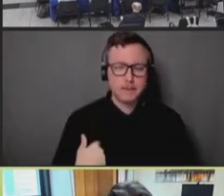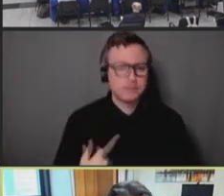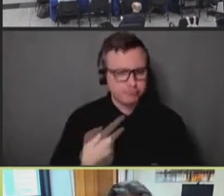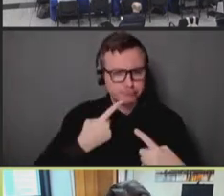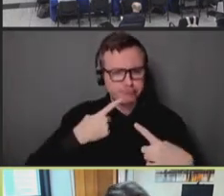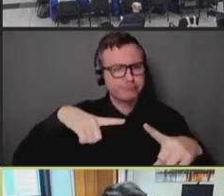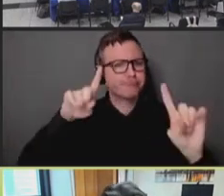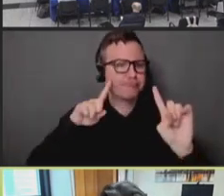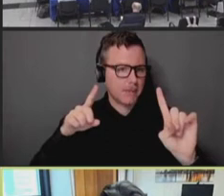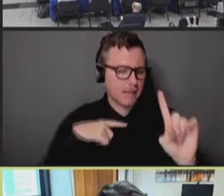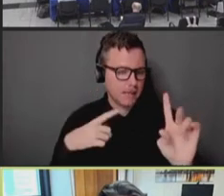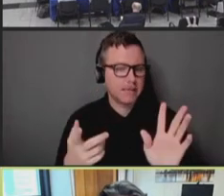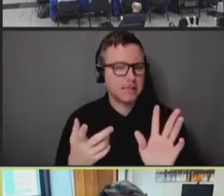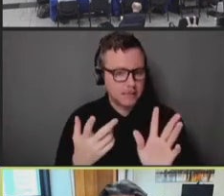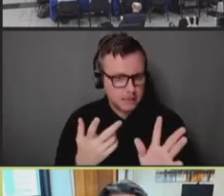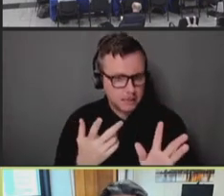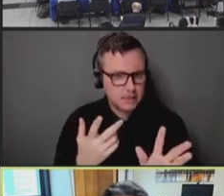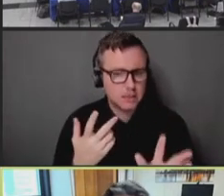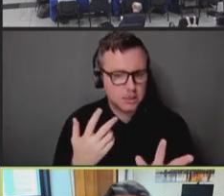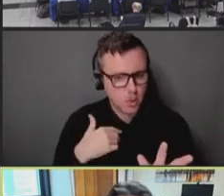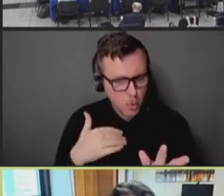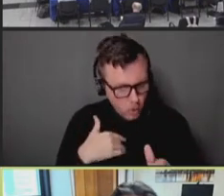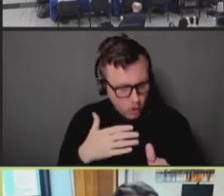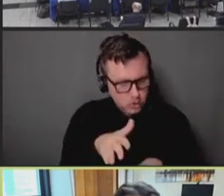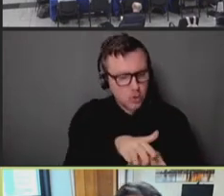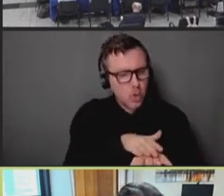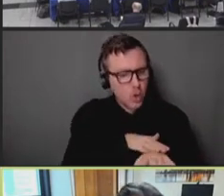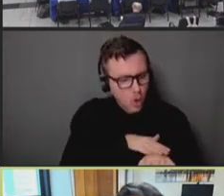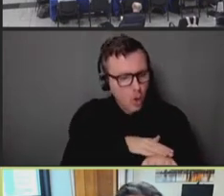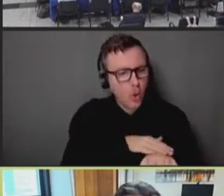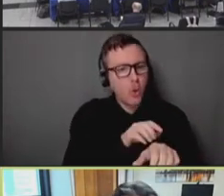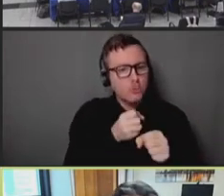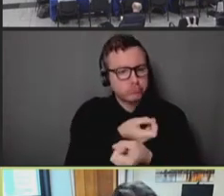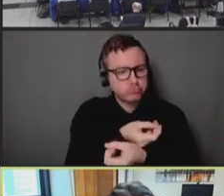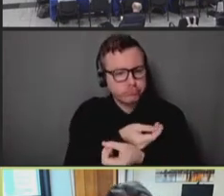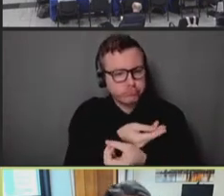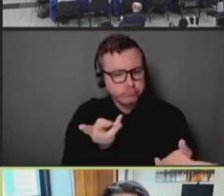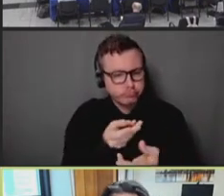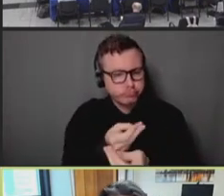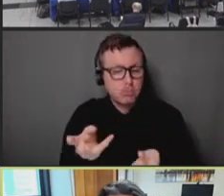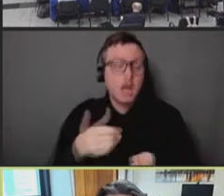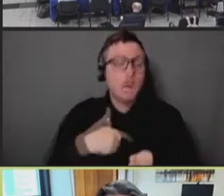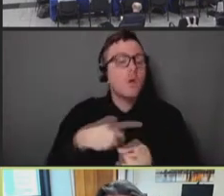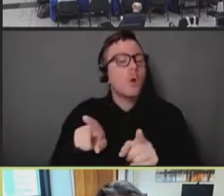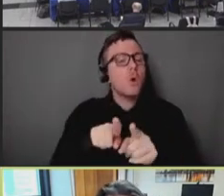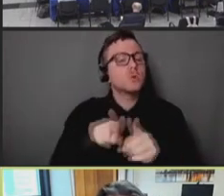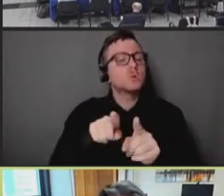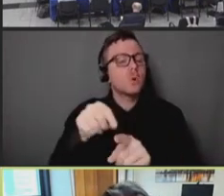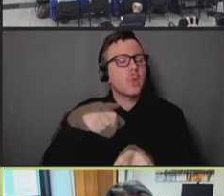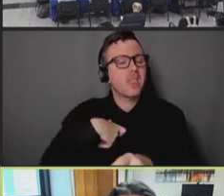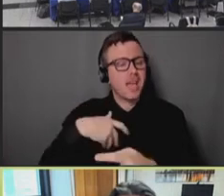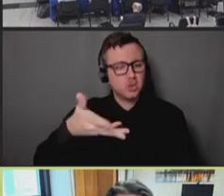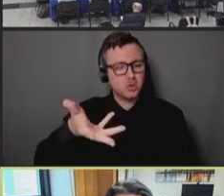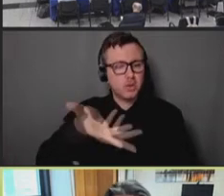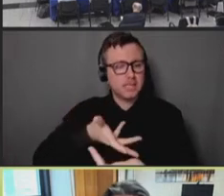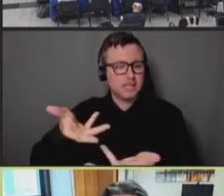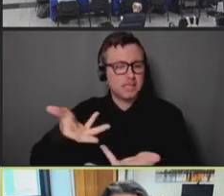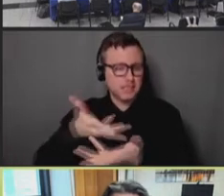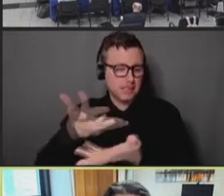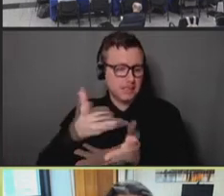our overall slowing of the -- of transmission. Now that we have second doses in full flight,